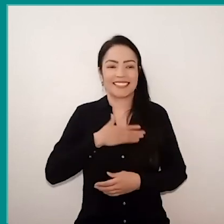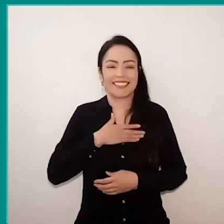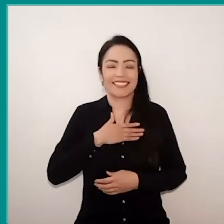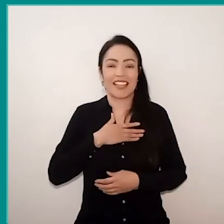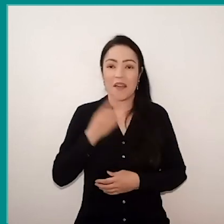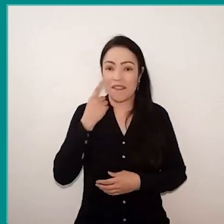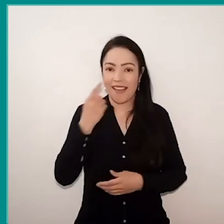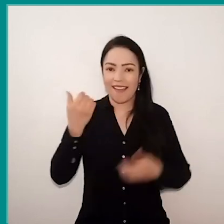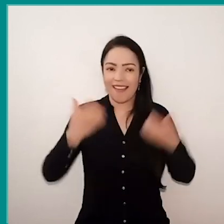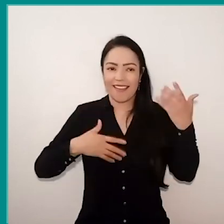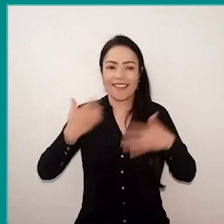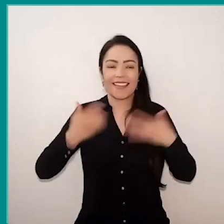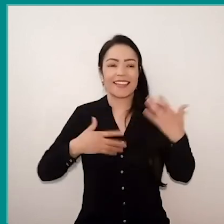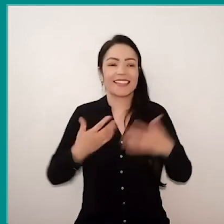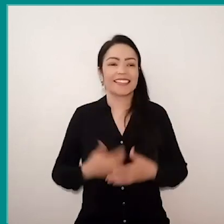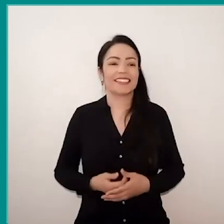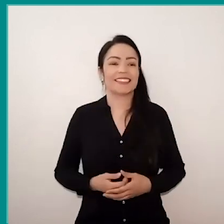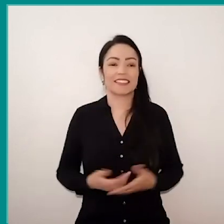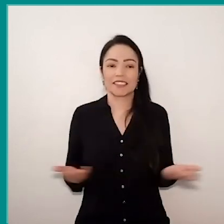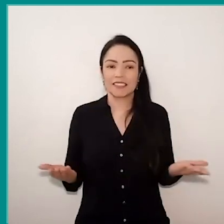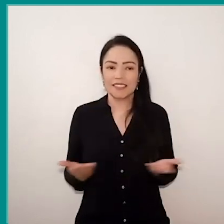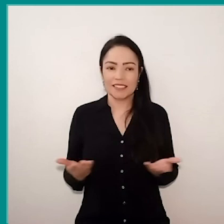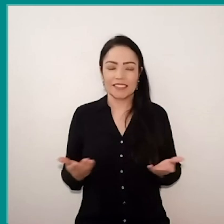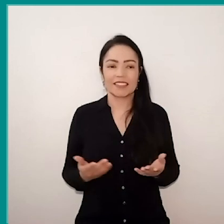I think today, the board, it was a board of possibilities